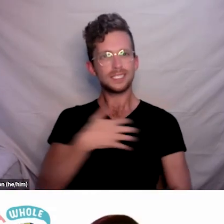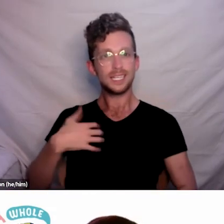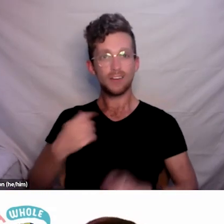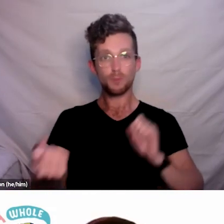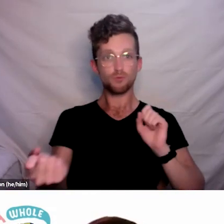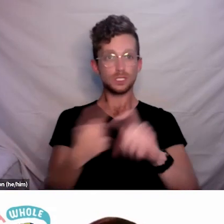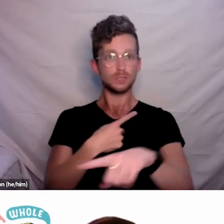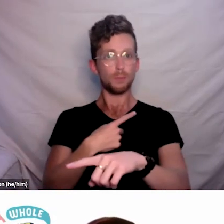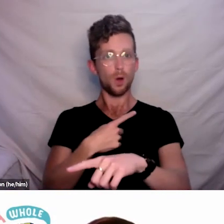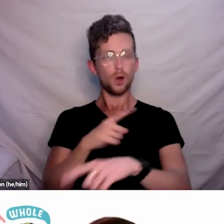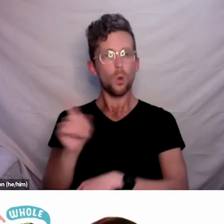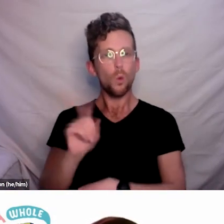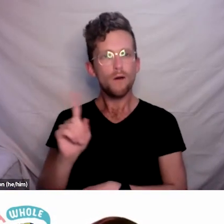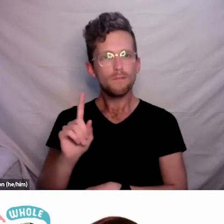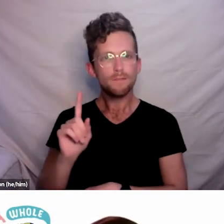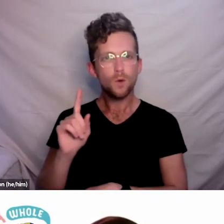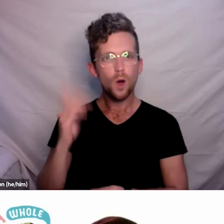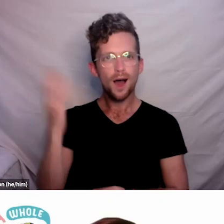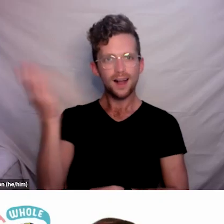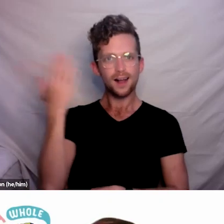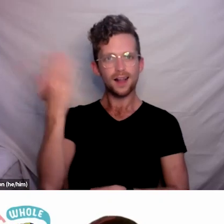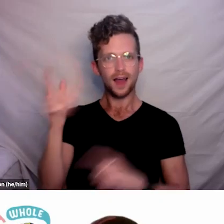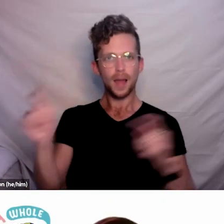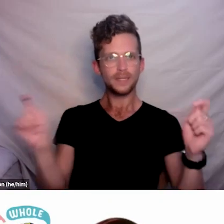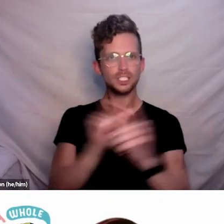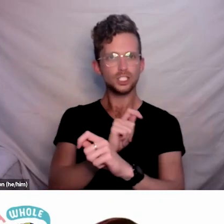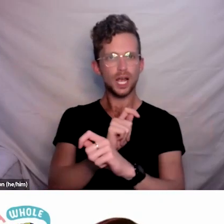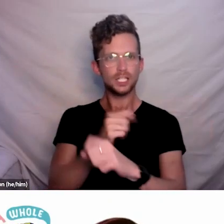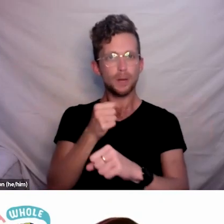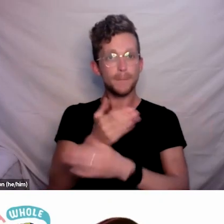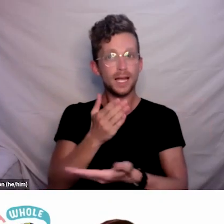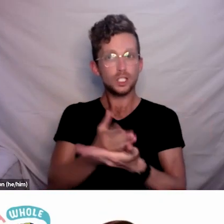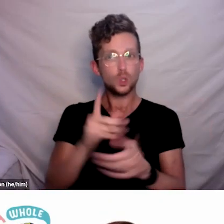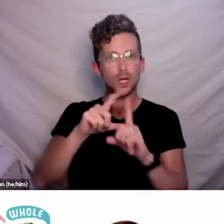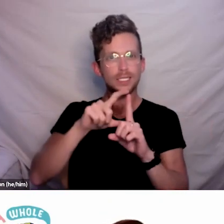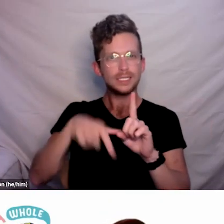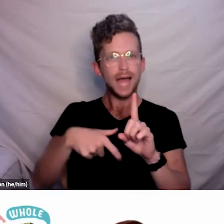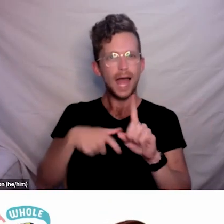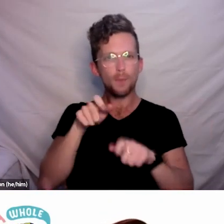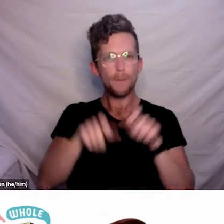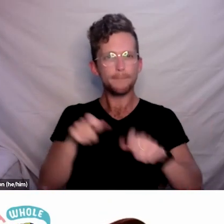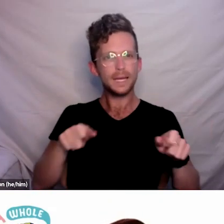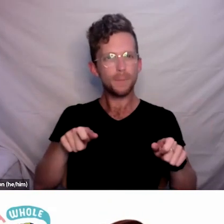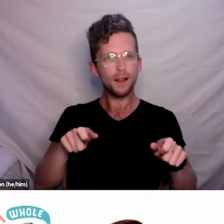where disabled people are meaningfully included, and how can